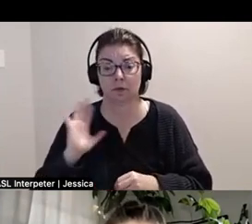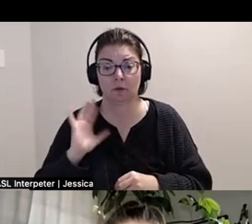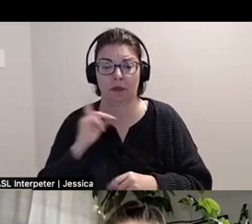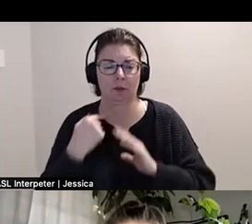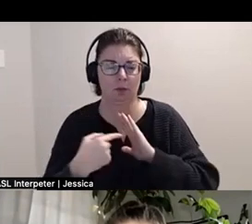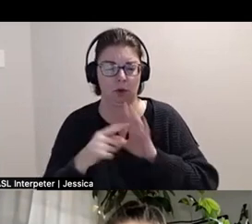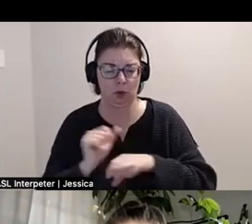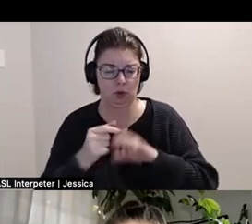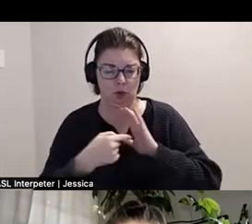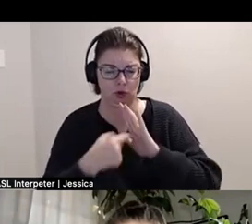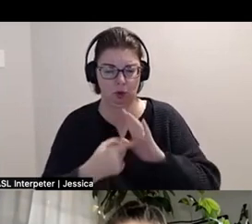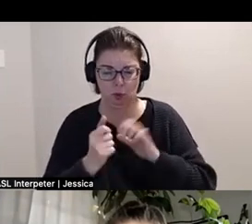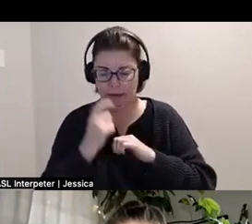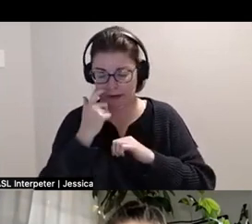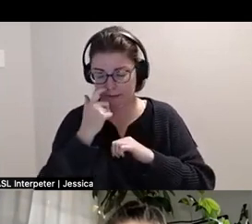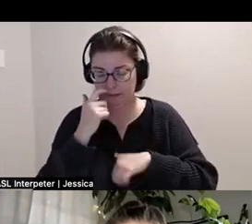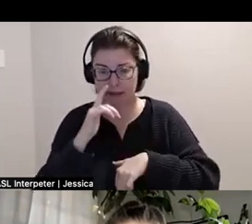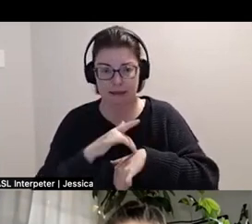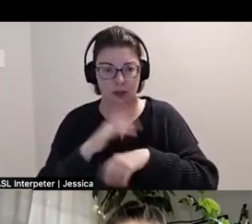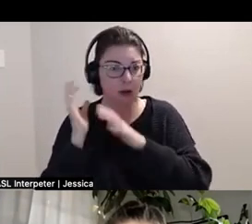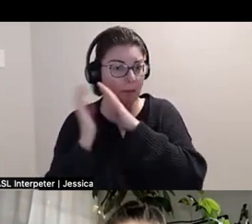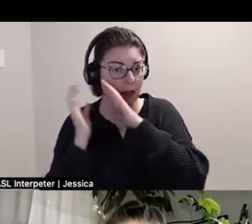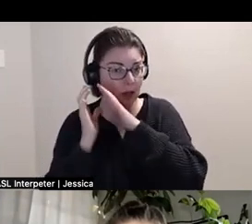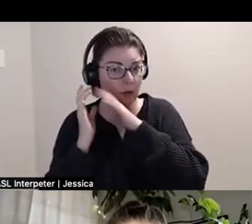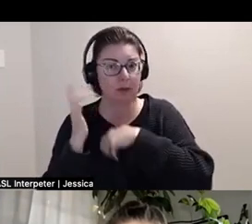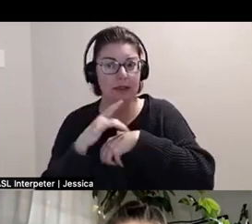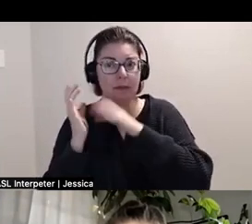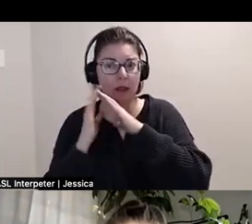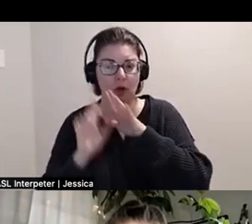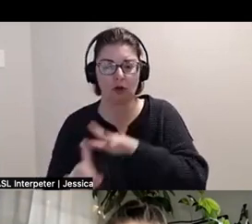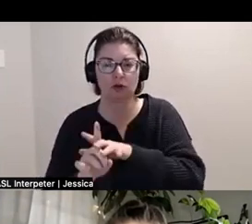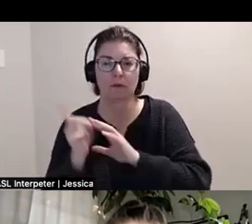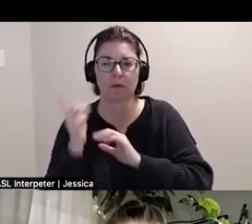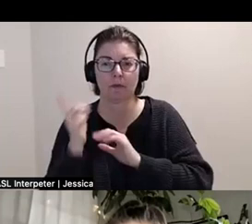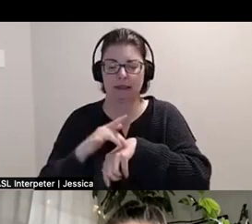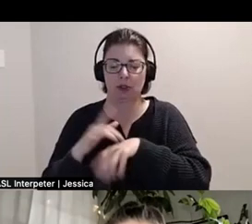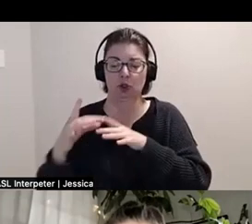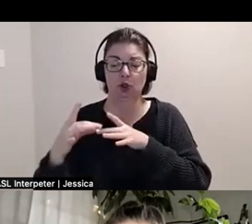with a touch pillow, but the touch pillow is like only brought out for a touch tour.